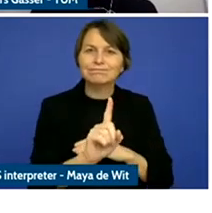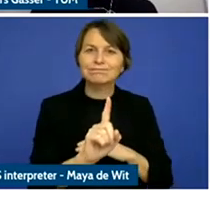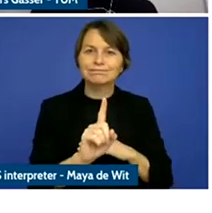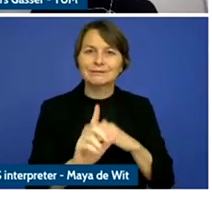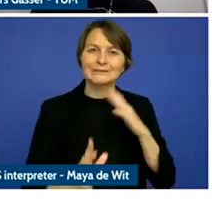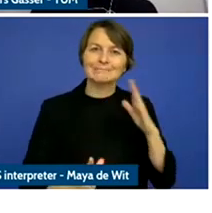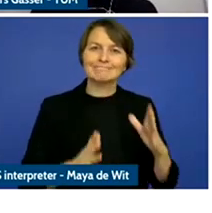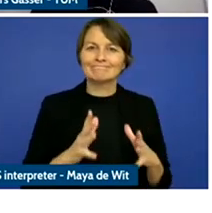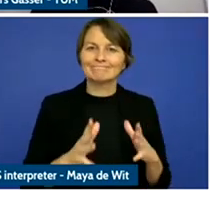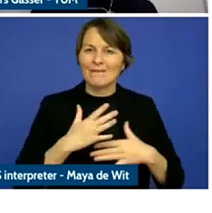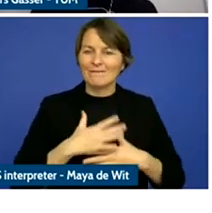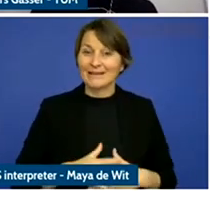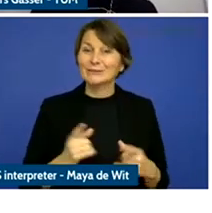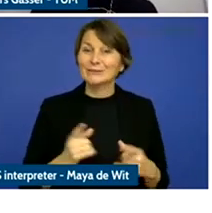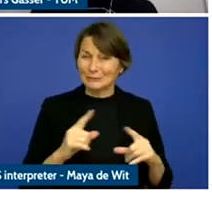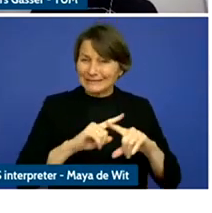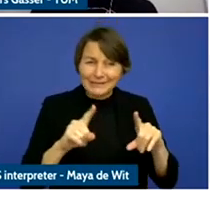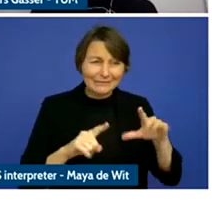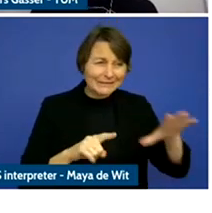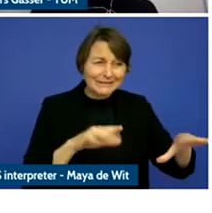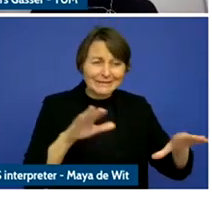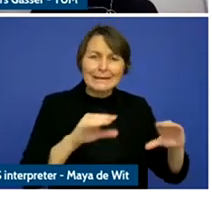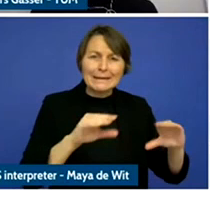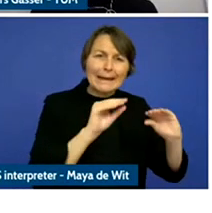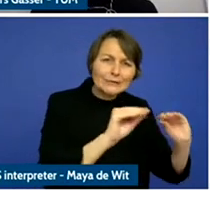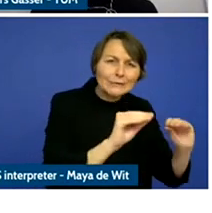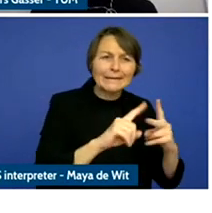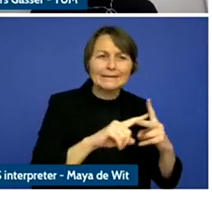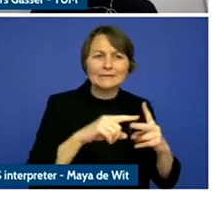and I think we have to pay close attention to these developments